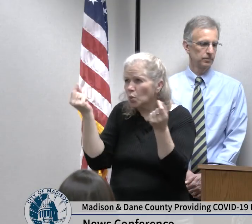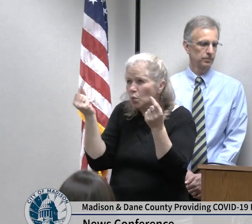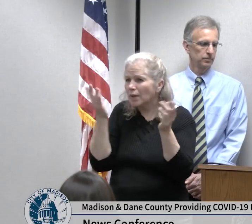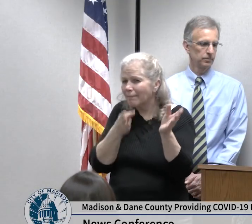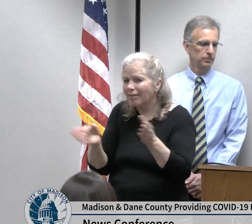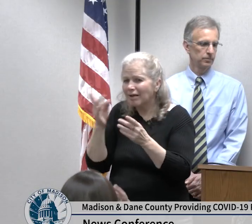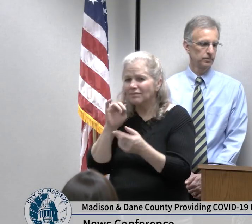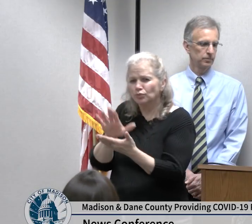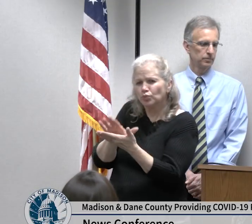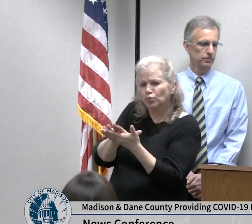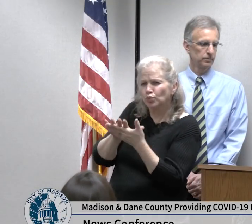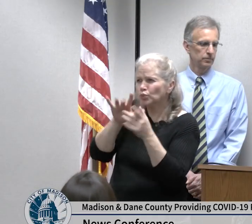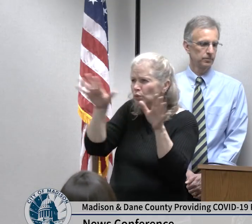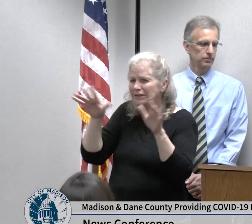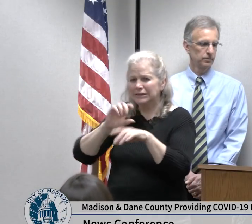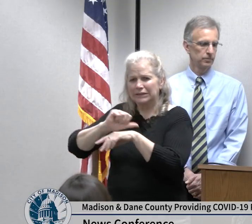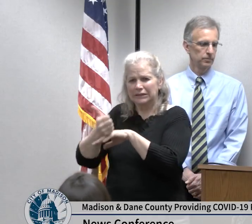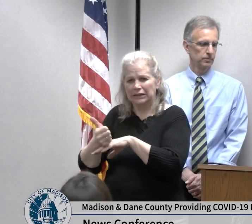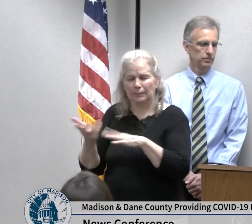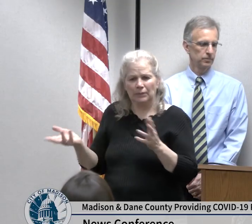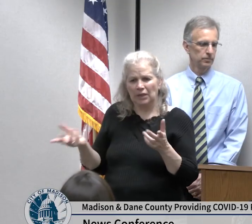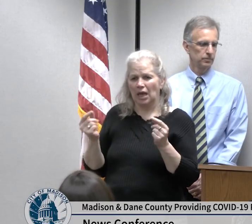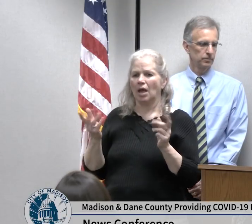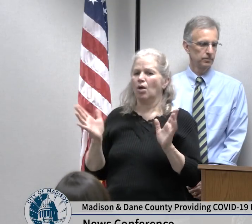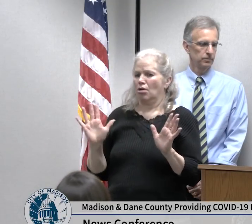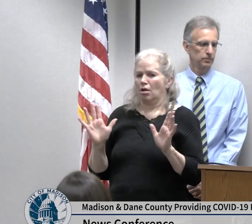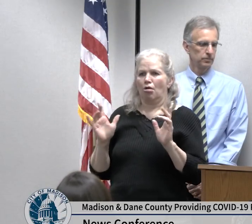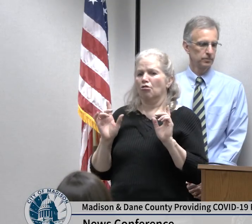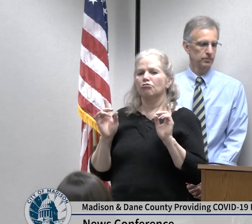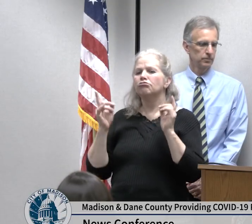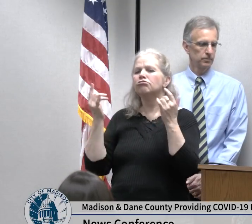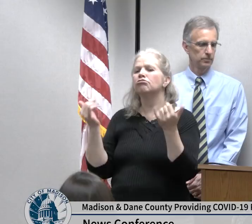absolute necessary but we appreciate the fact that folks are starting to make